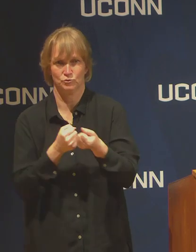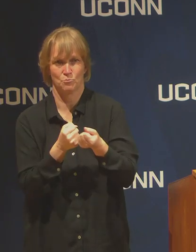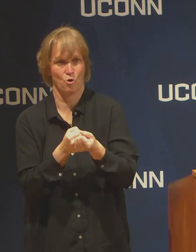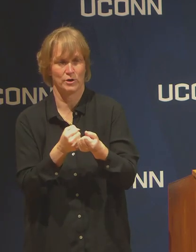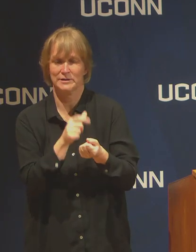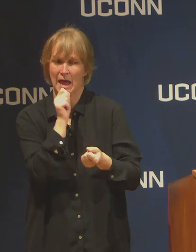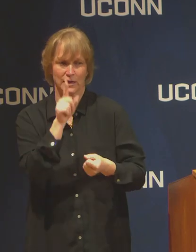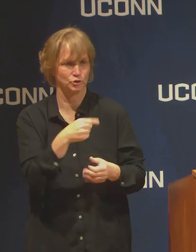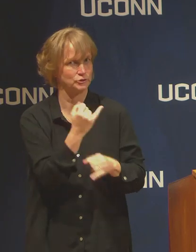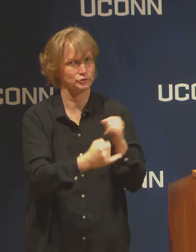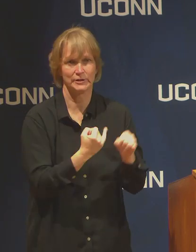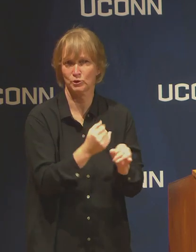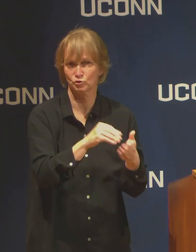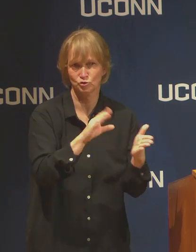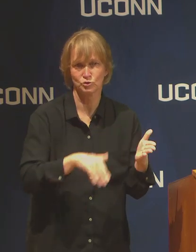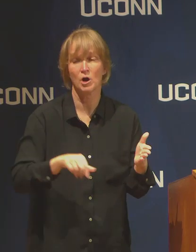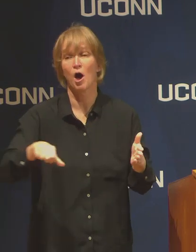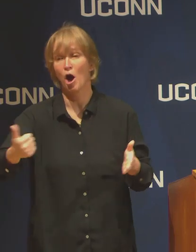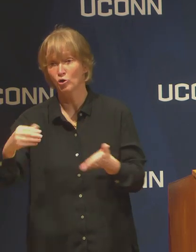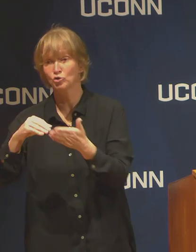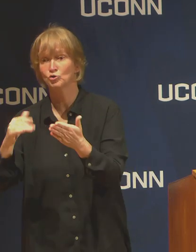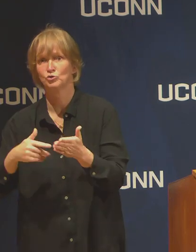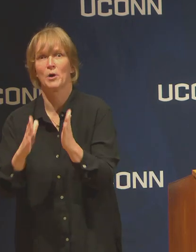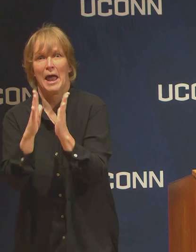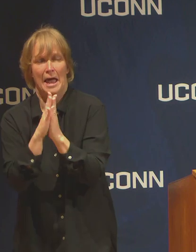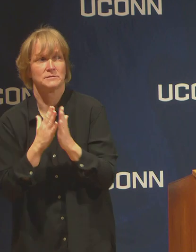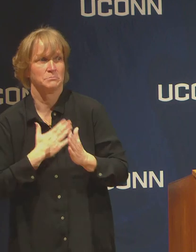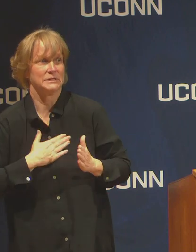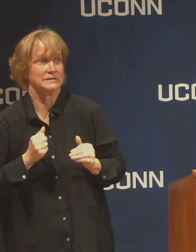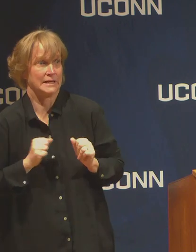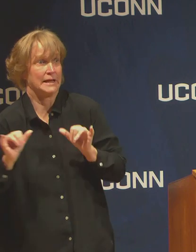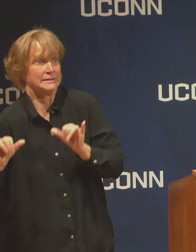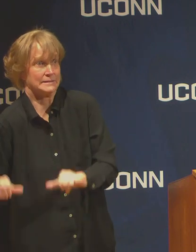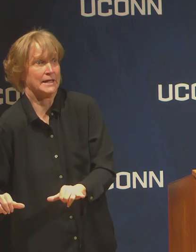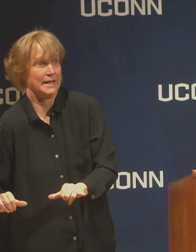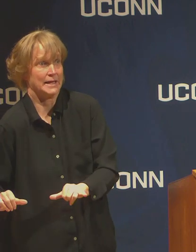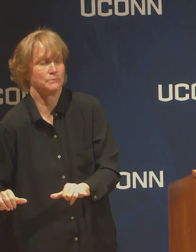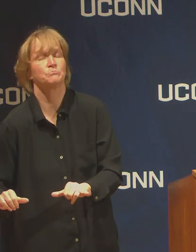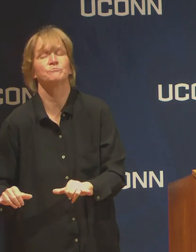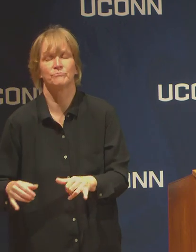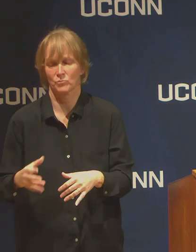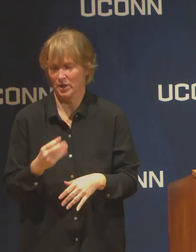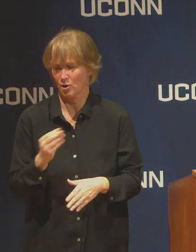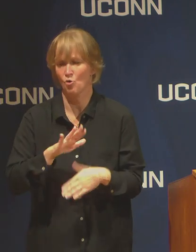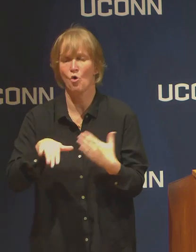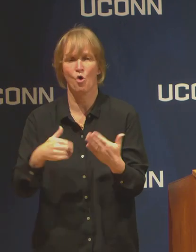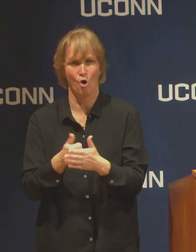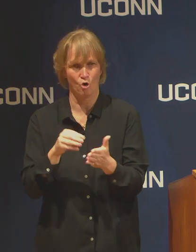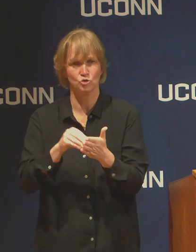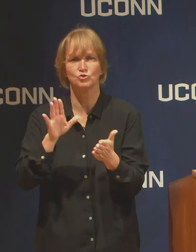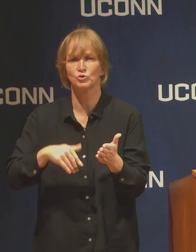More students who ask to stay on campus beyond the international population and all students will know the answer to